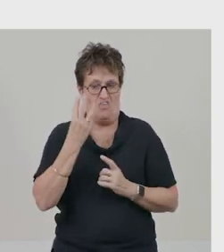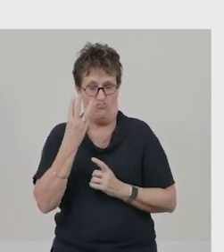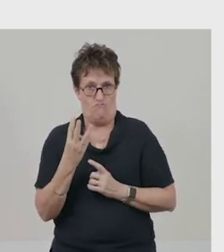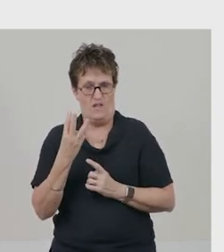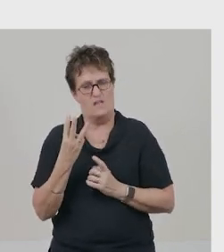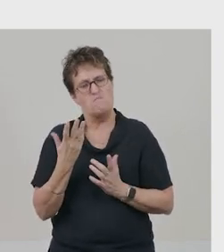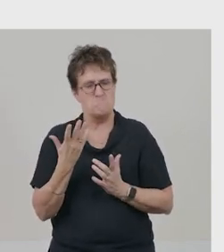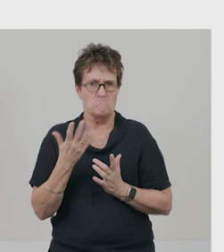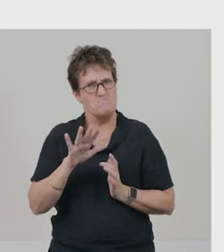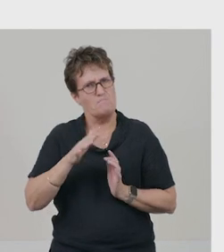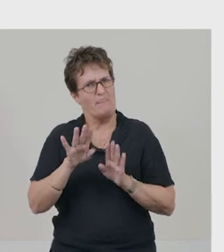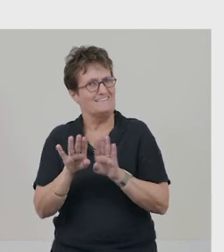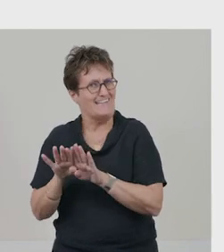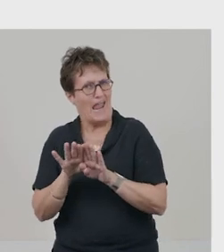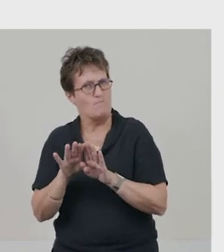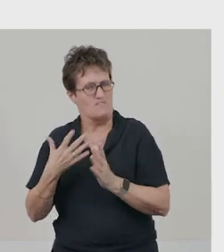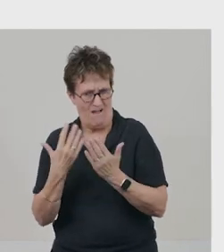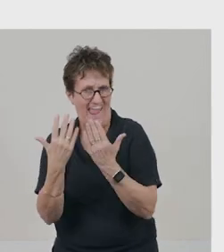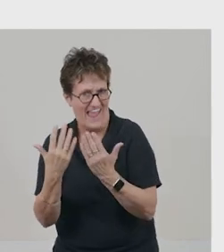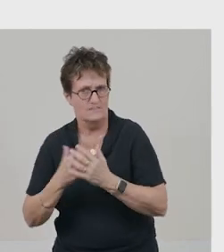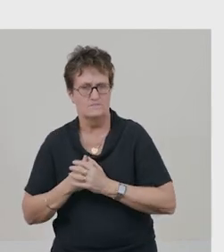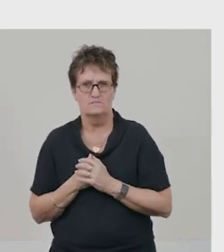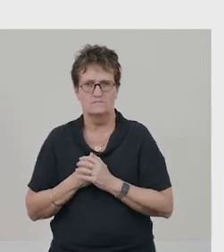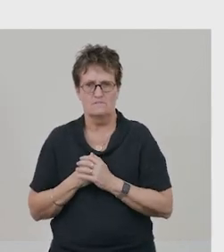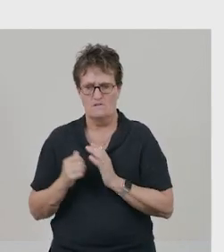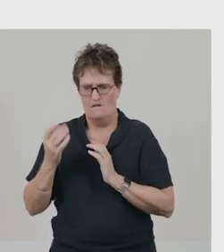Three materials were about the same temperature as my hand,